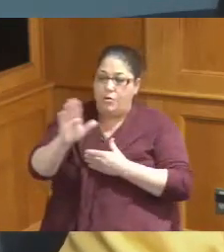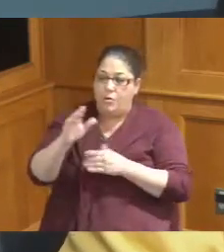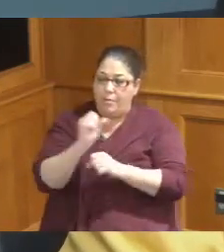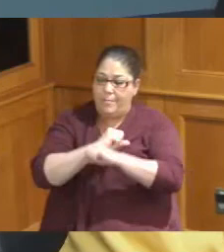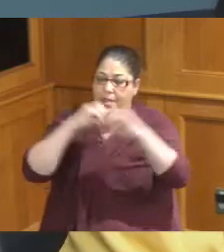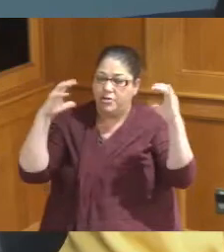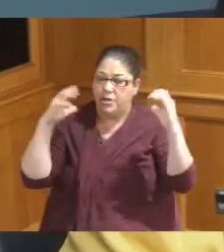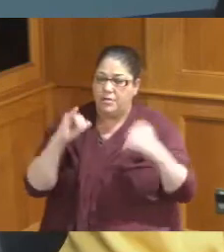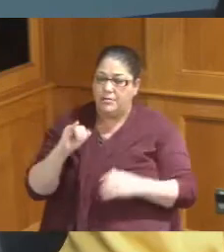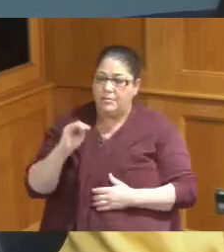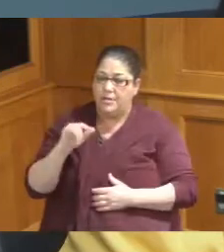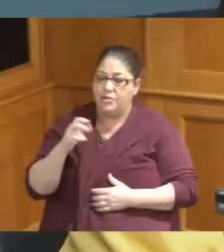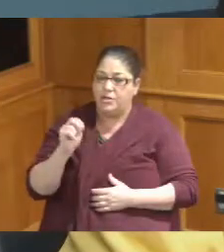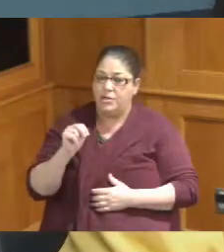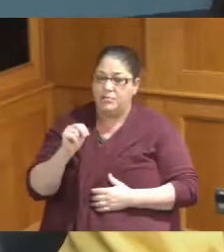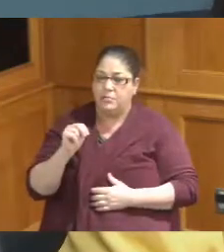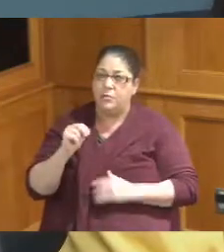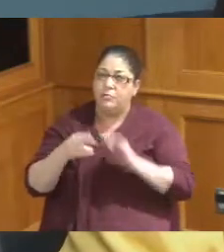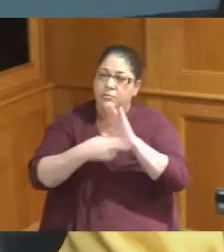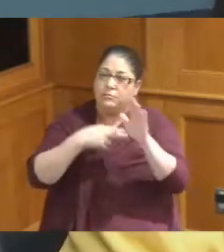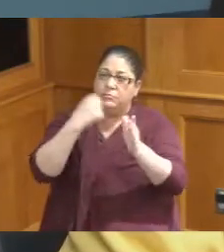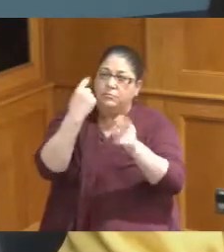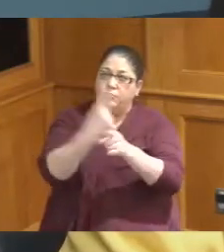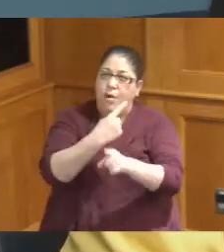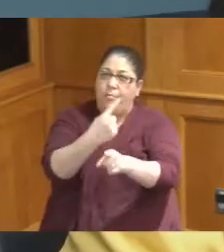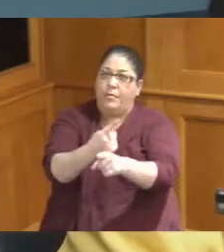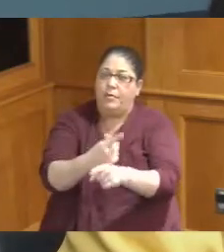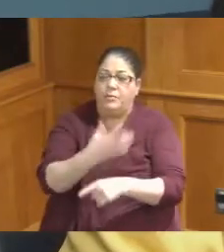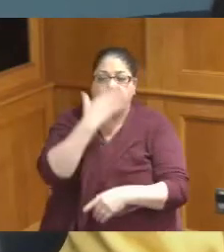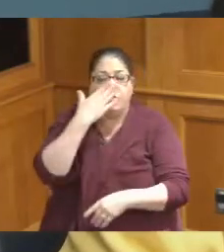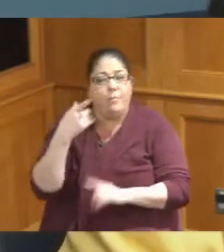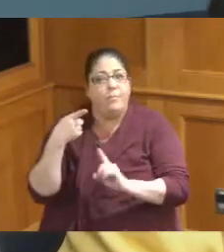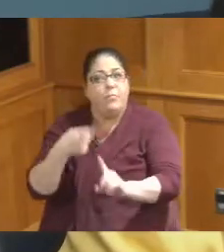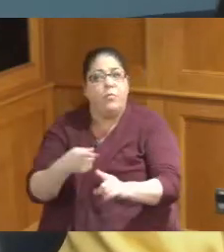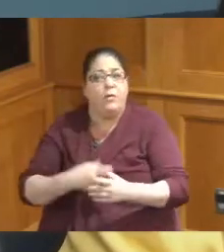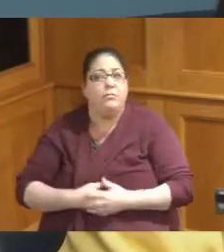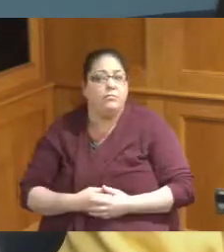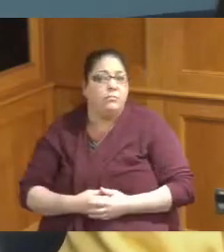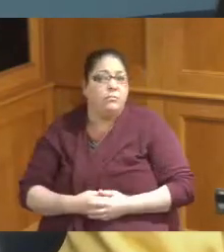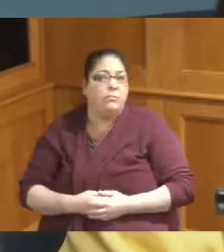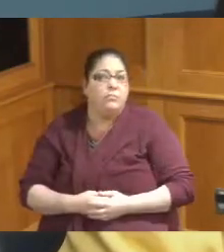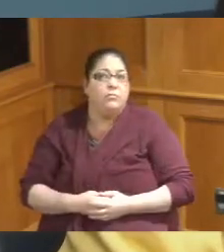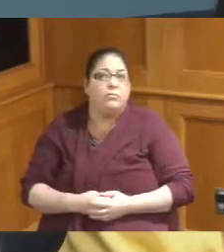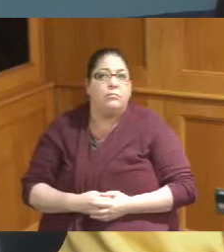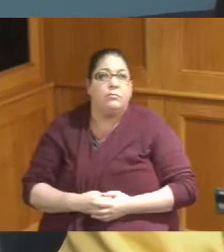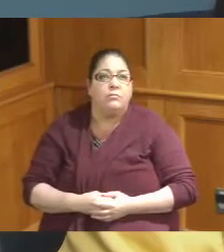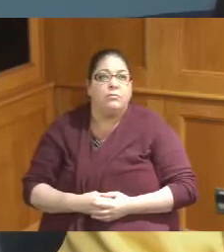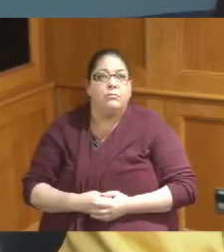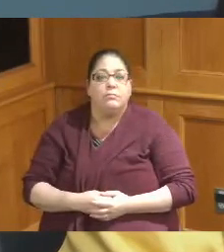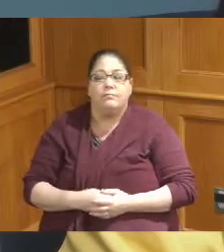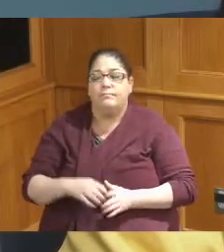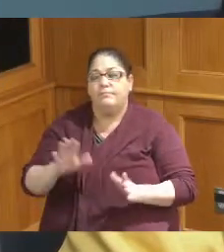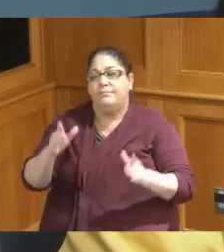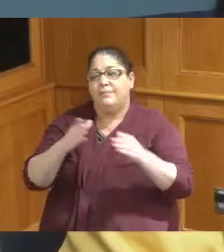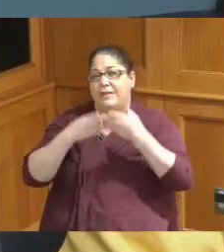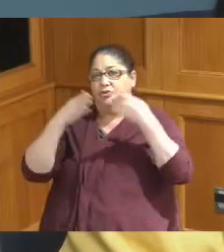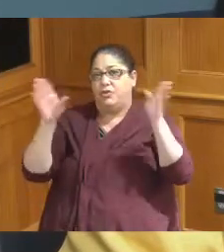be advertised that way so you brought up a great Point I just wanted to say in general items three